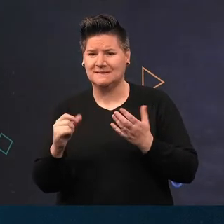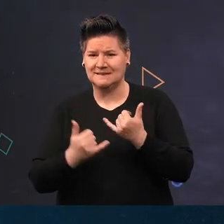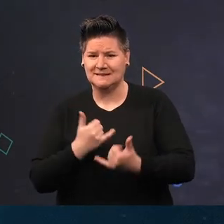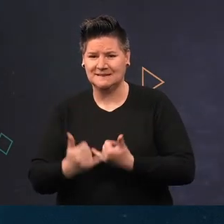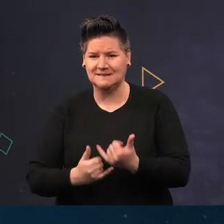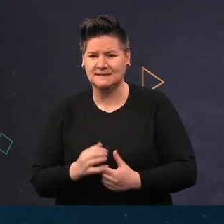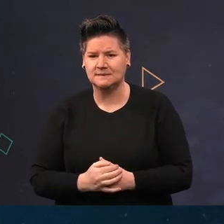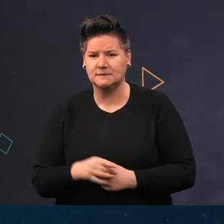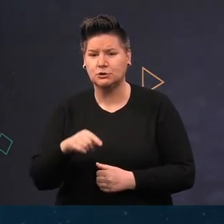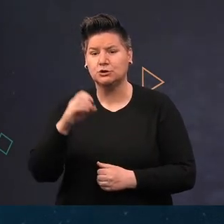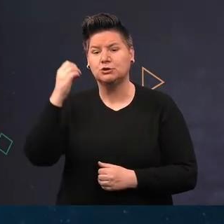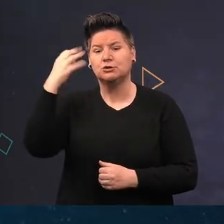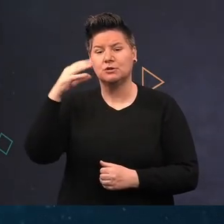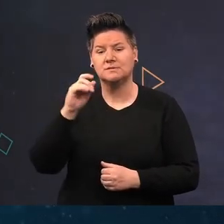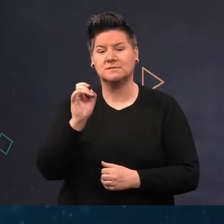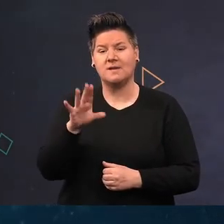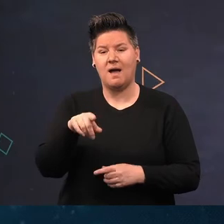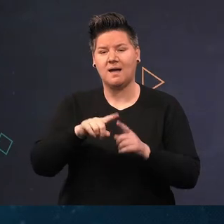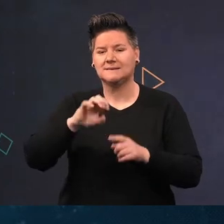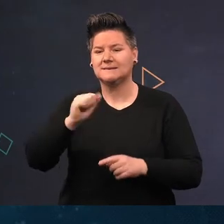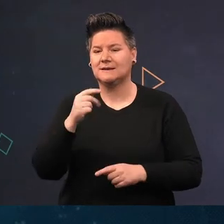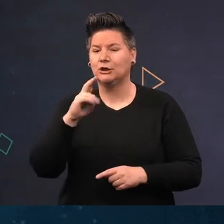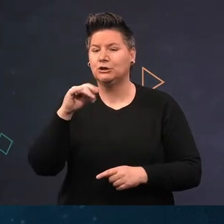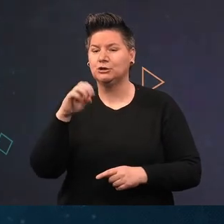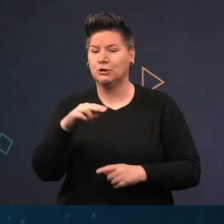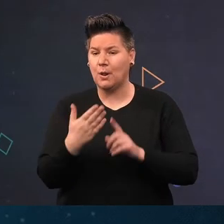A Sunstar and a Sea Urchin more closely related than you might think;